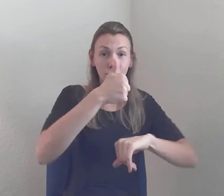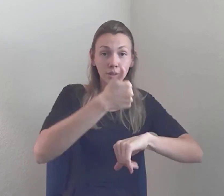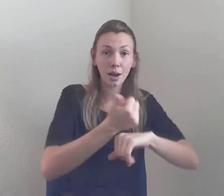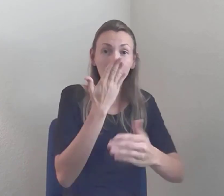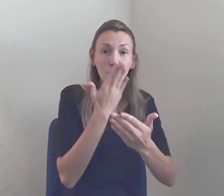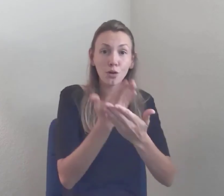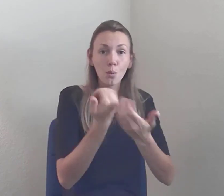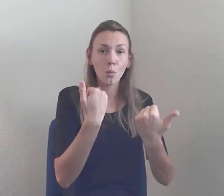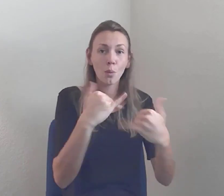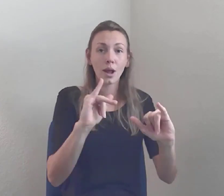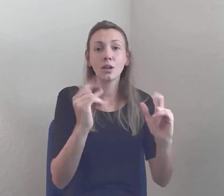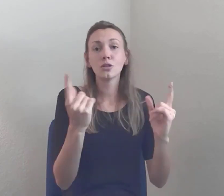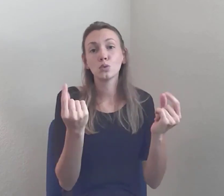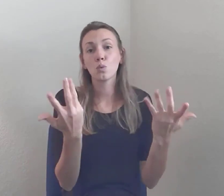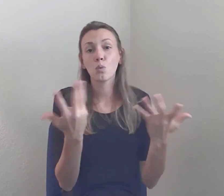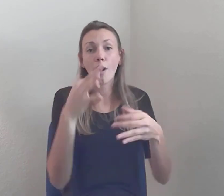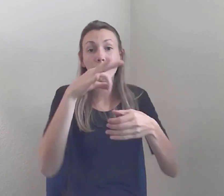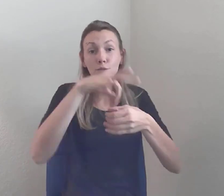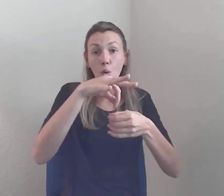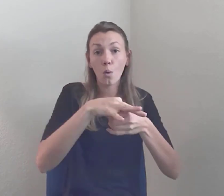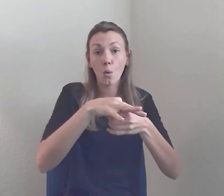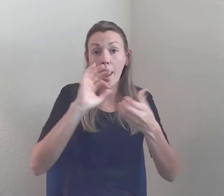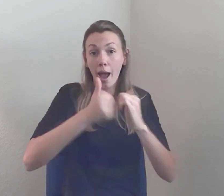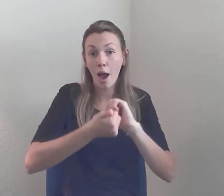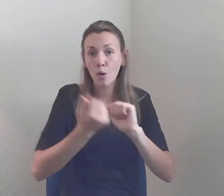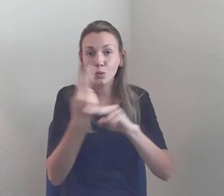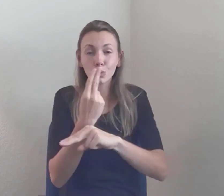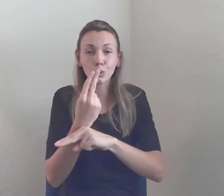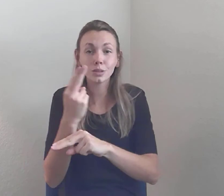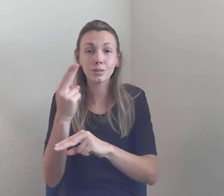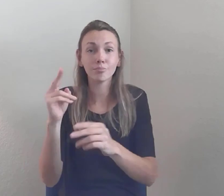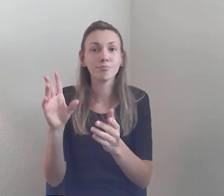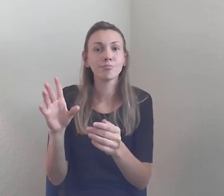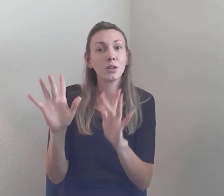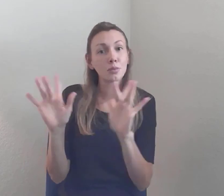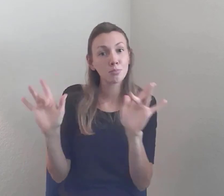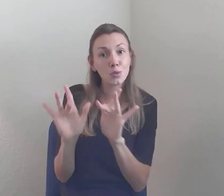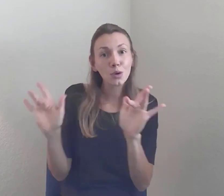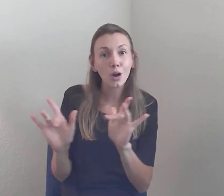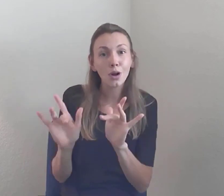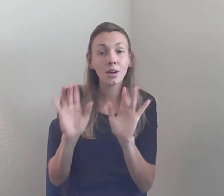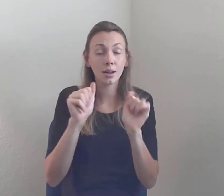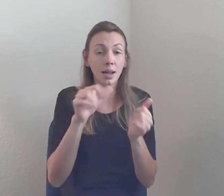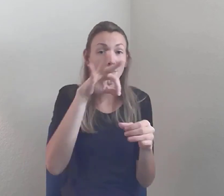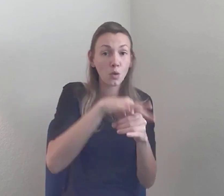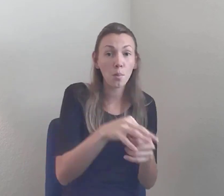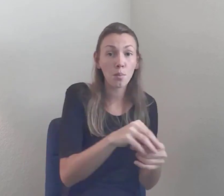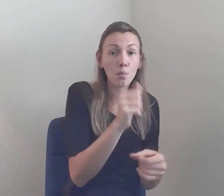People with print reading disabilities can now vote privately, independently and without jeopardizing their health...